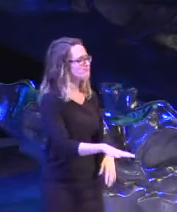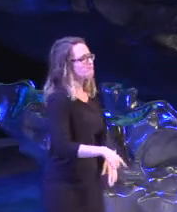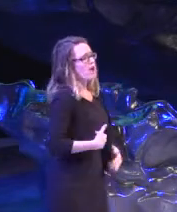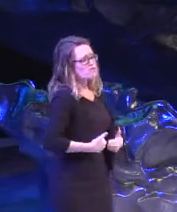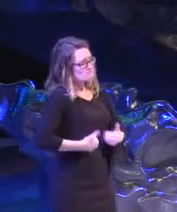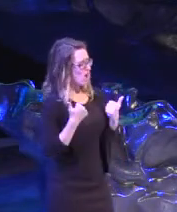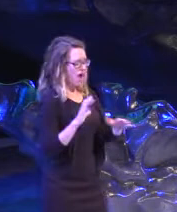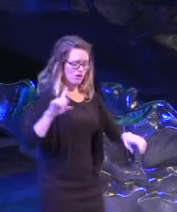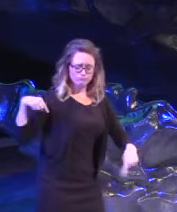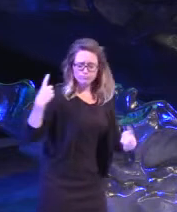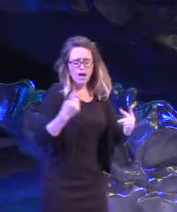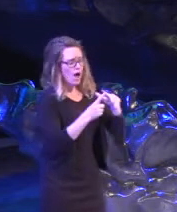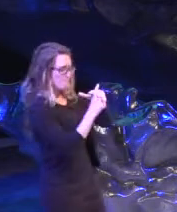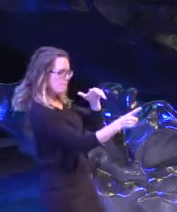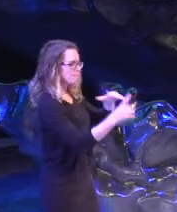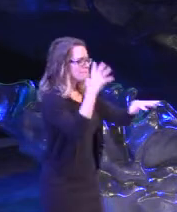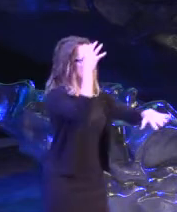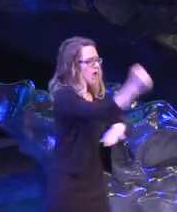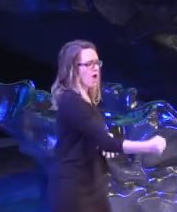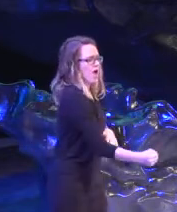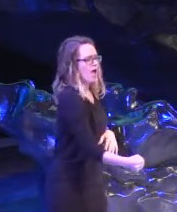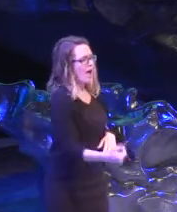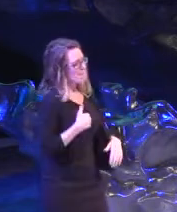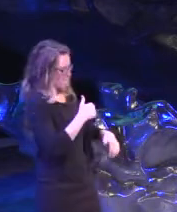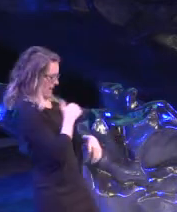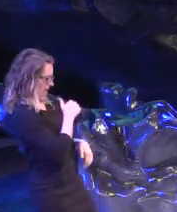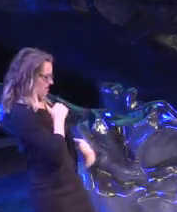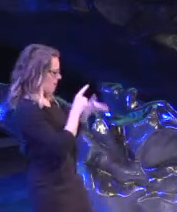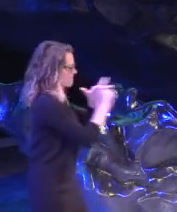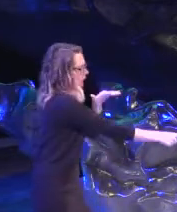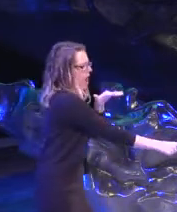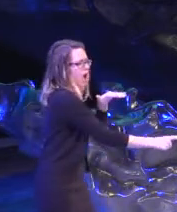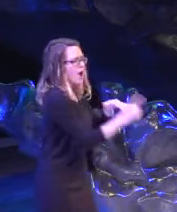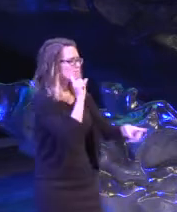Runnin', I'm runnin' for me I'm runnin' for life